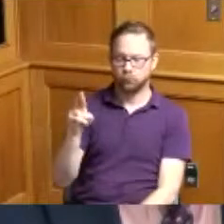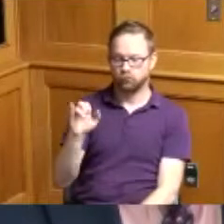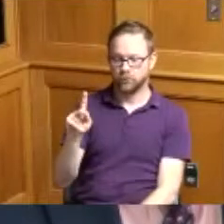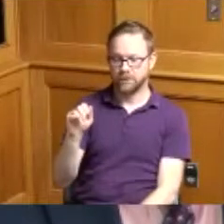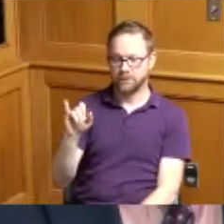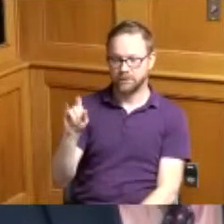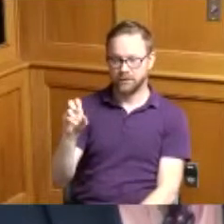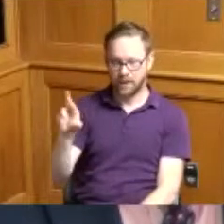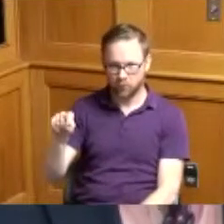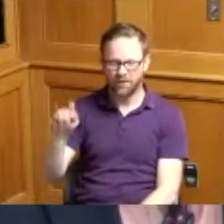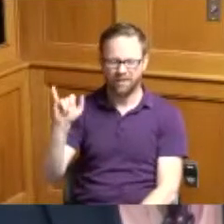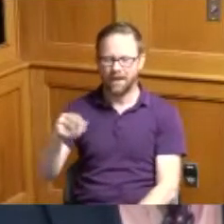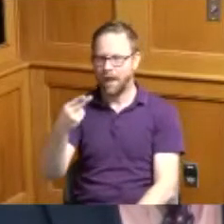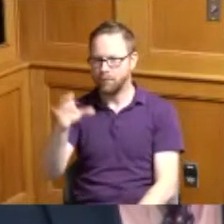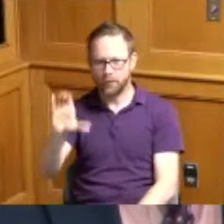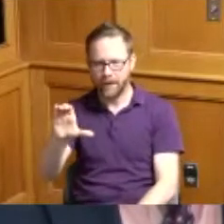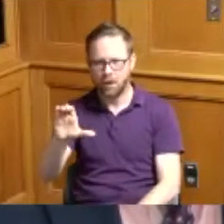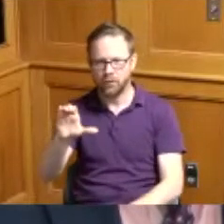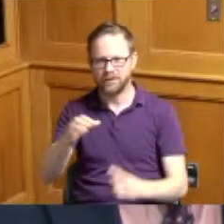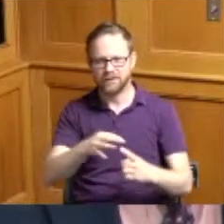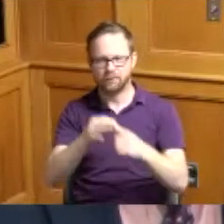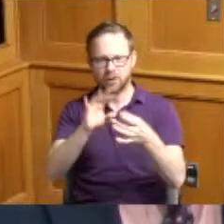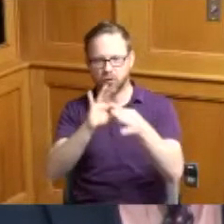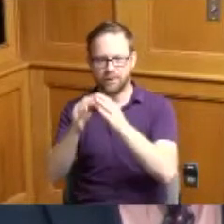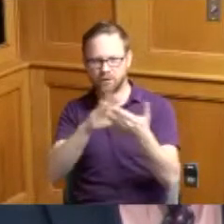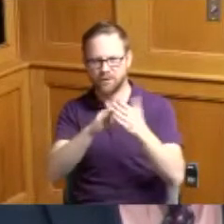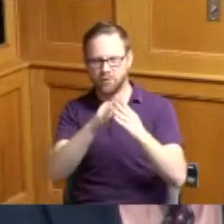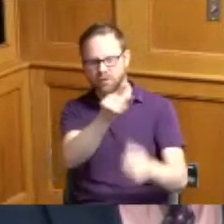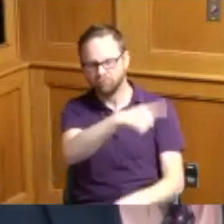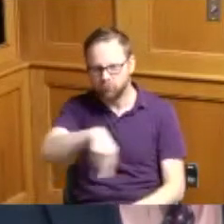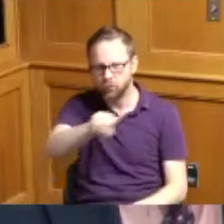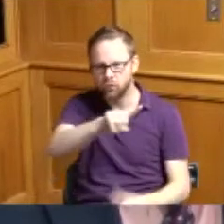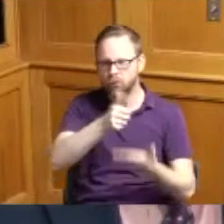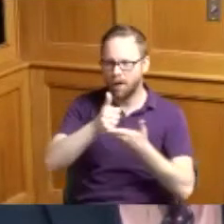Olympics Community where integral in guiding the team to Victory through their unwavering